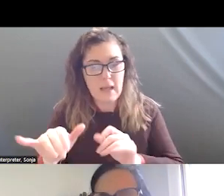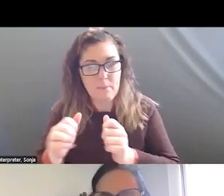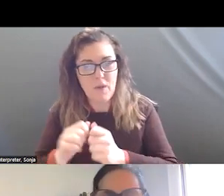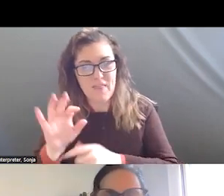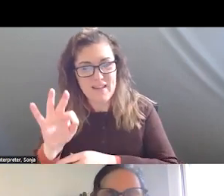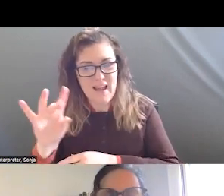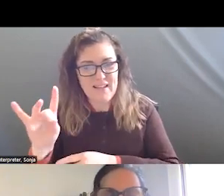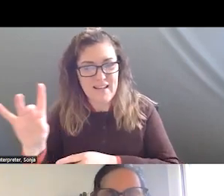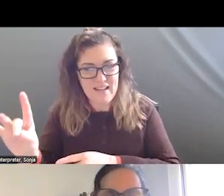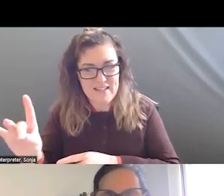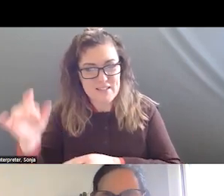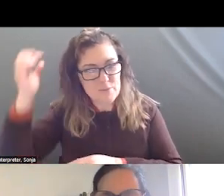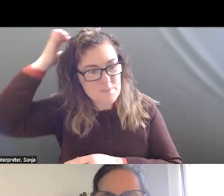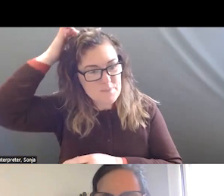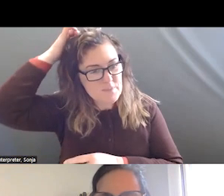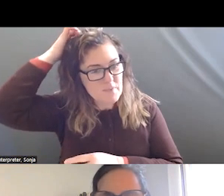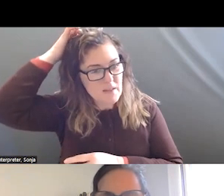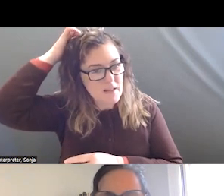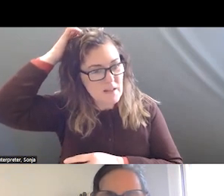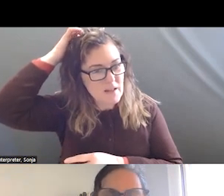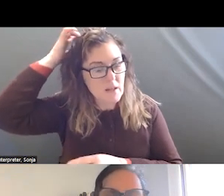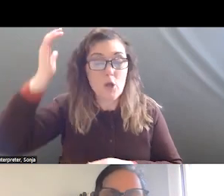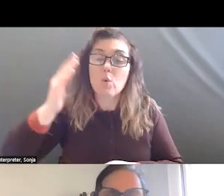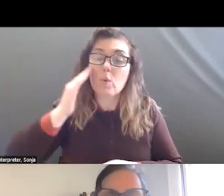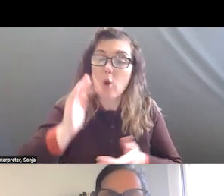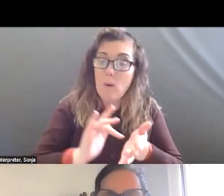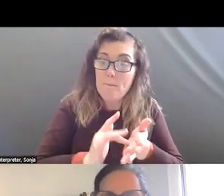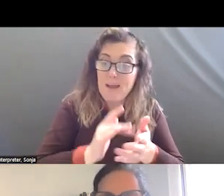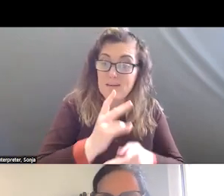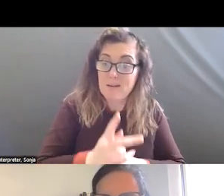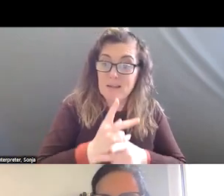KNOW THERE IS A EVOLUTION IN MEDICAL CARE AND WE ARE SEEING THE